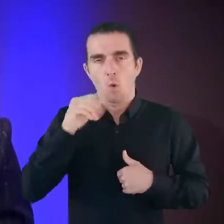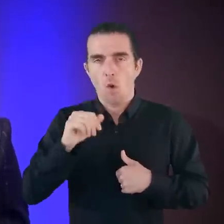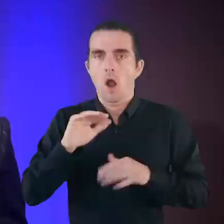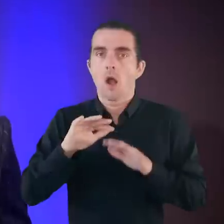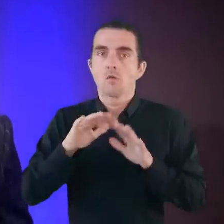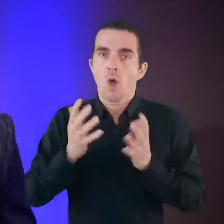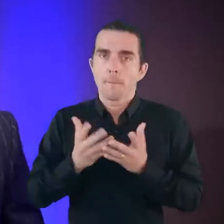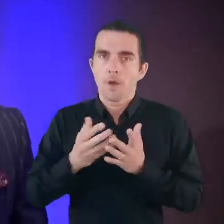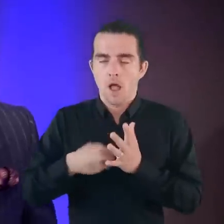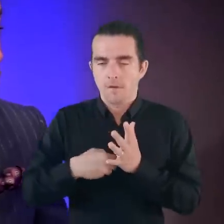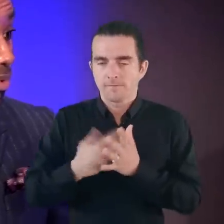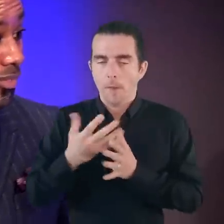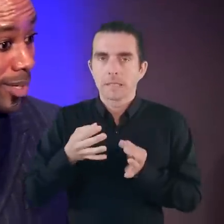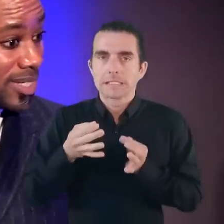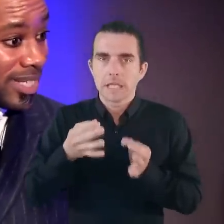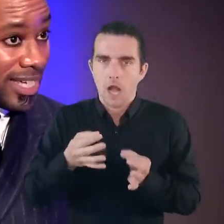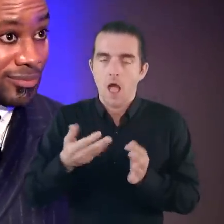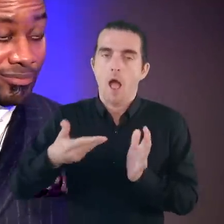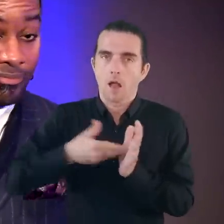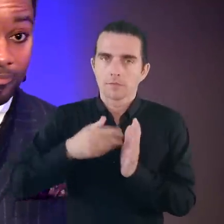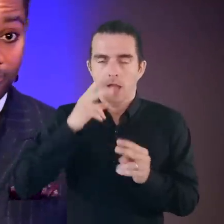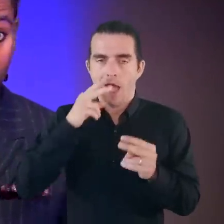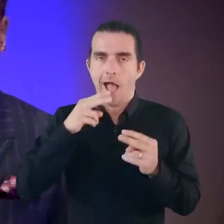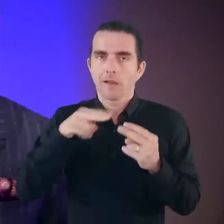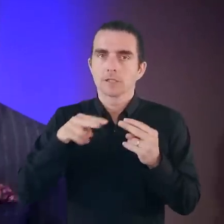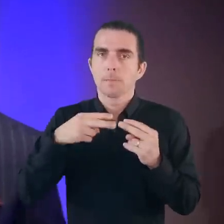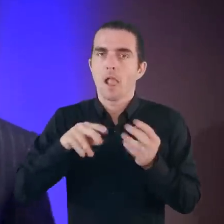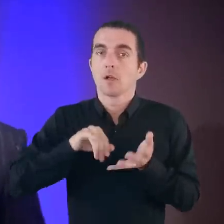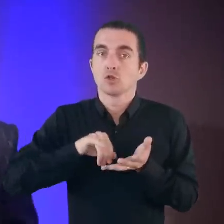called Global Development Delay an Asperger’s syndrome.